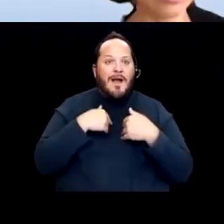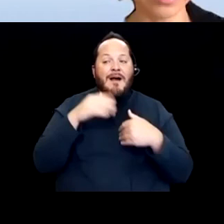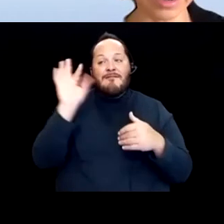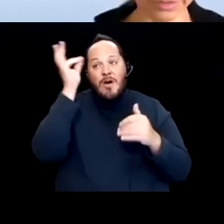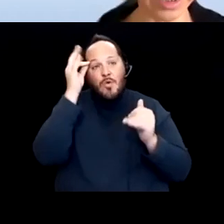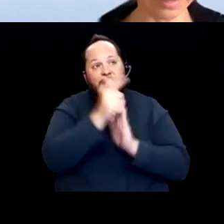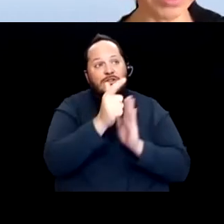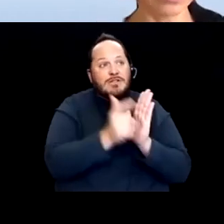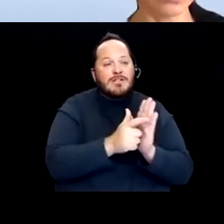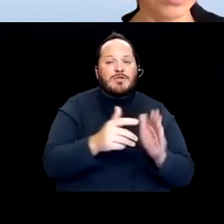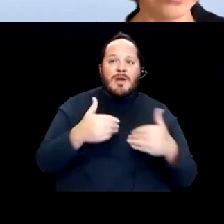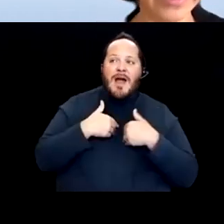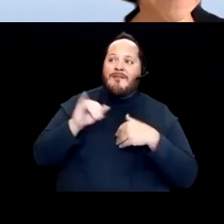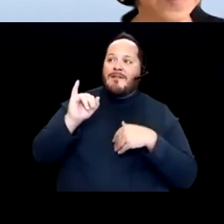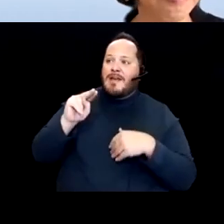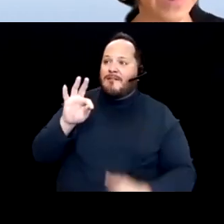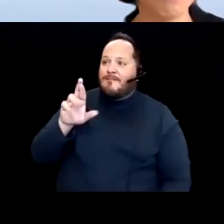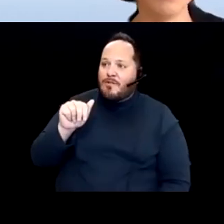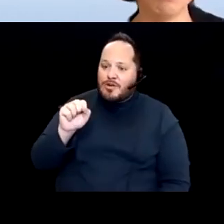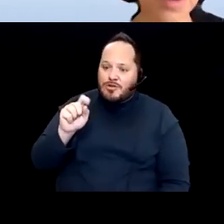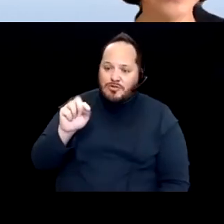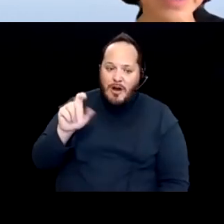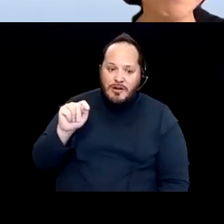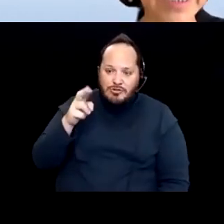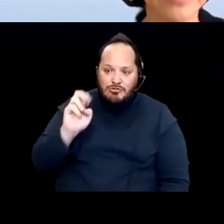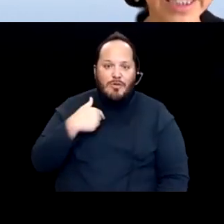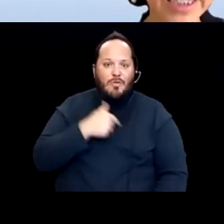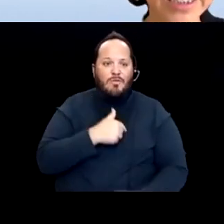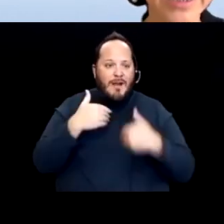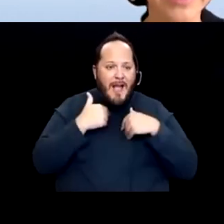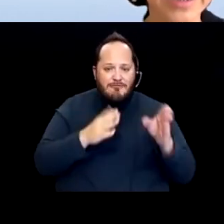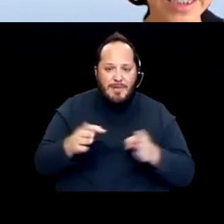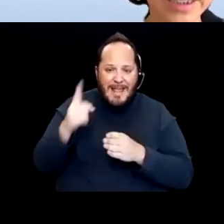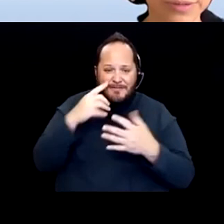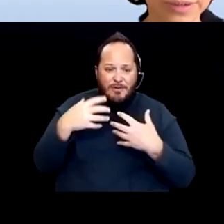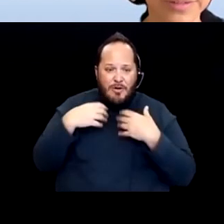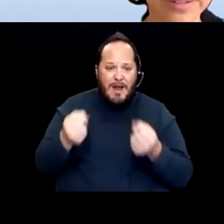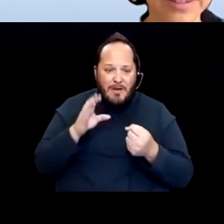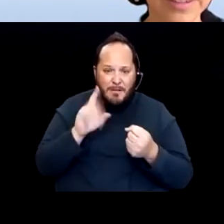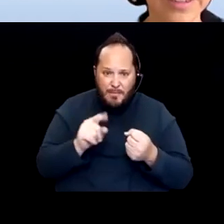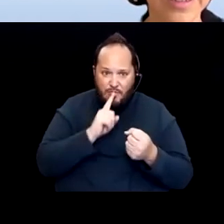we've got all these great plans for recovery. But boy, we better change the status quo.